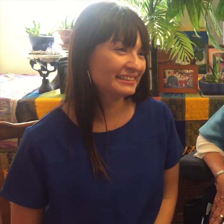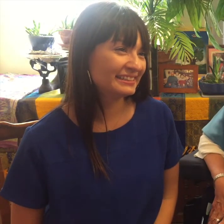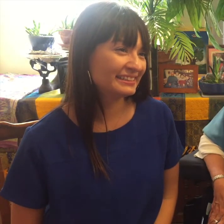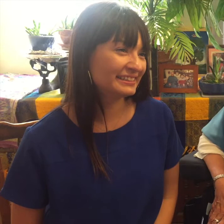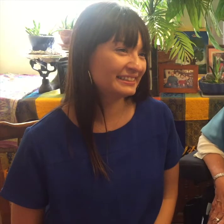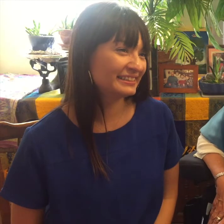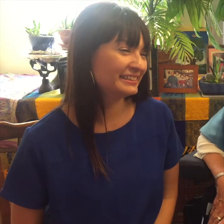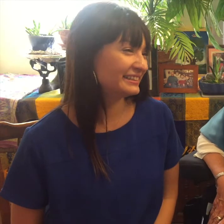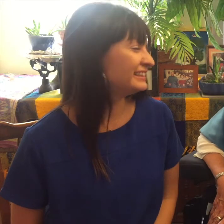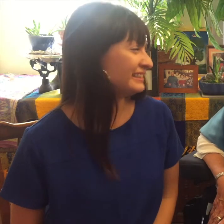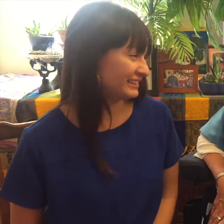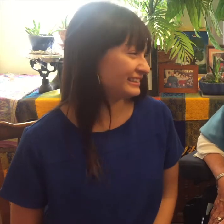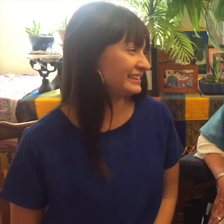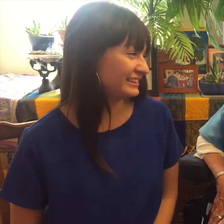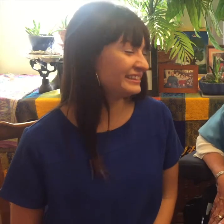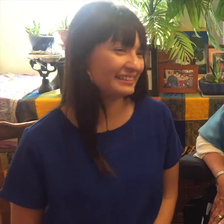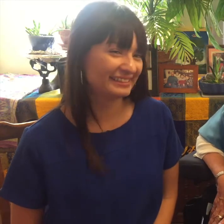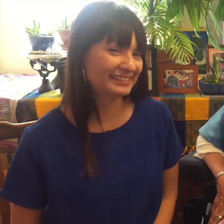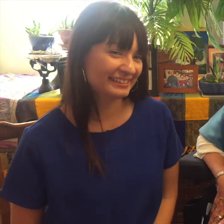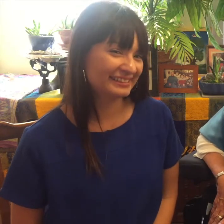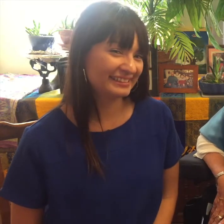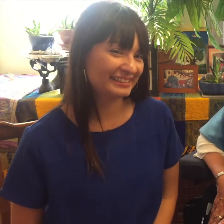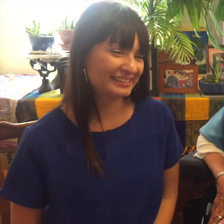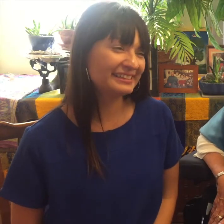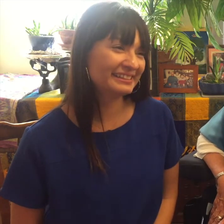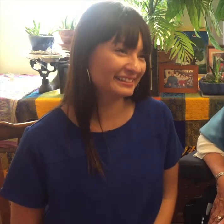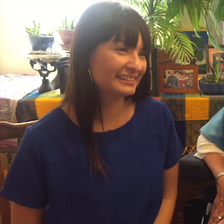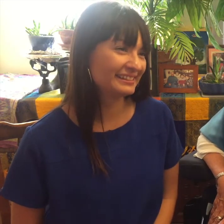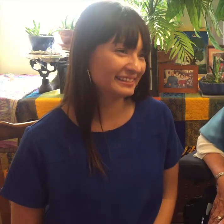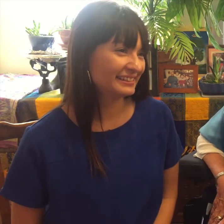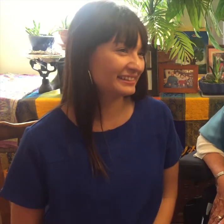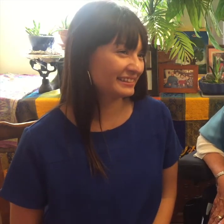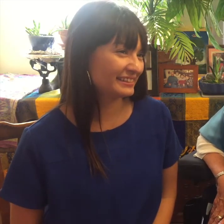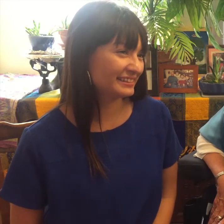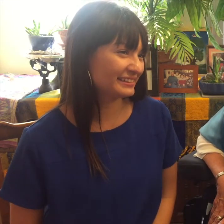accomplished leader Leah most recently worked for the Obama administration